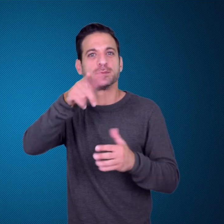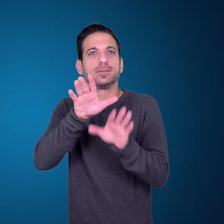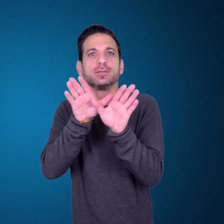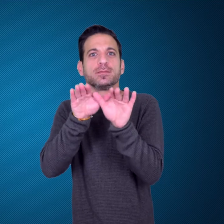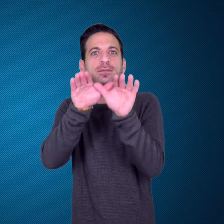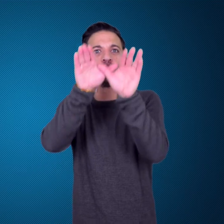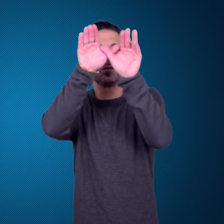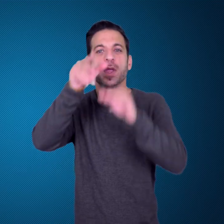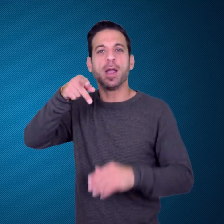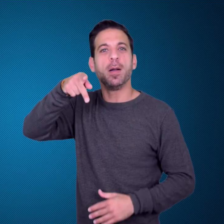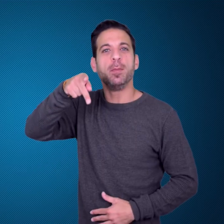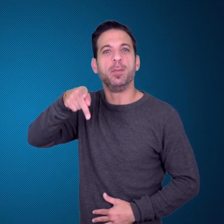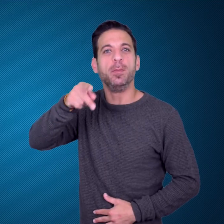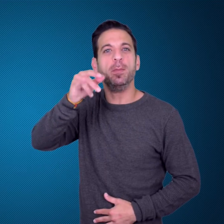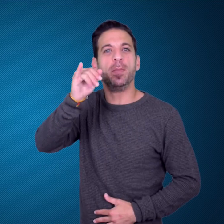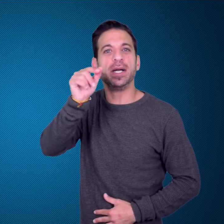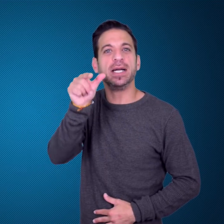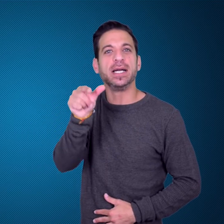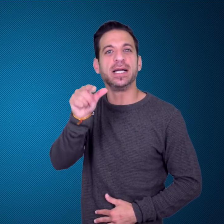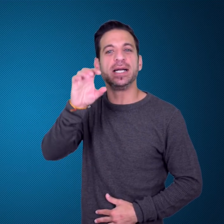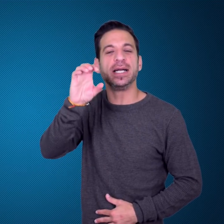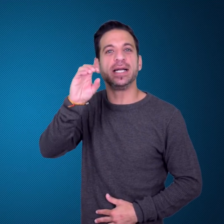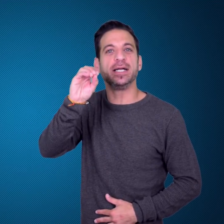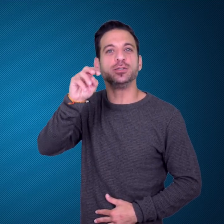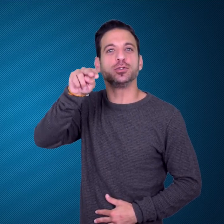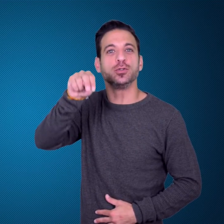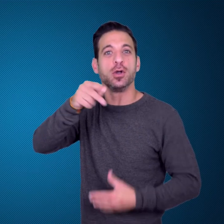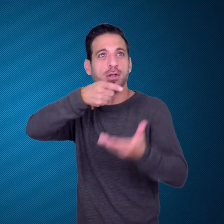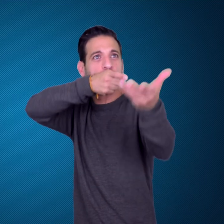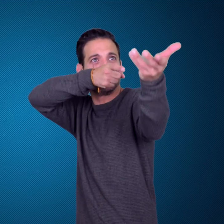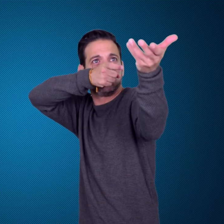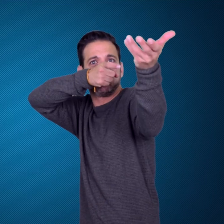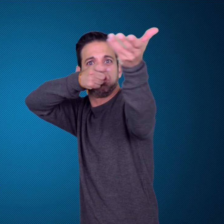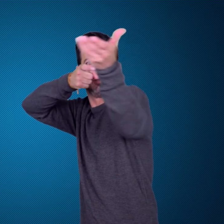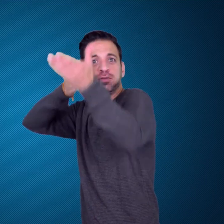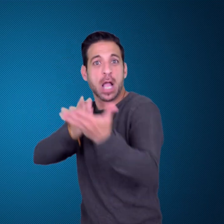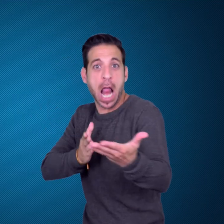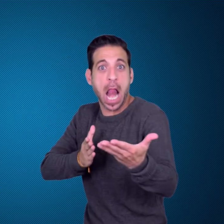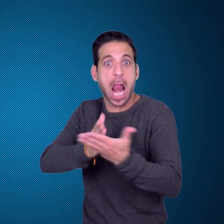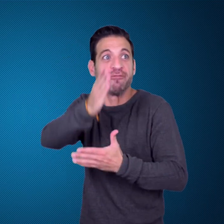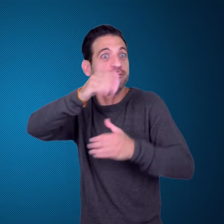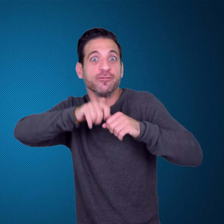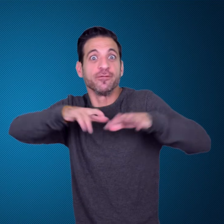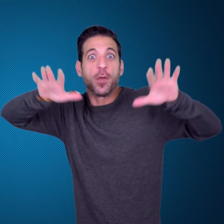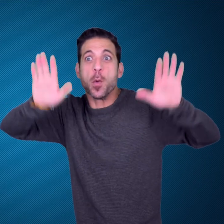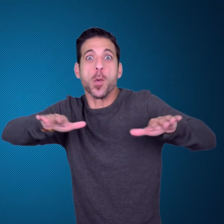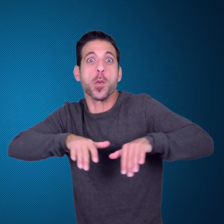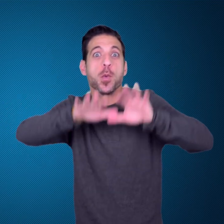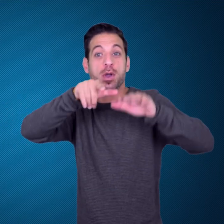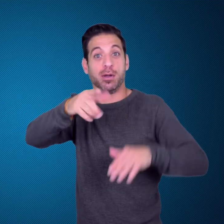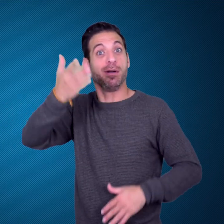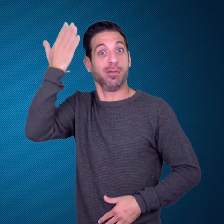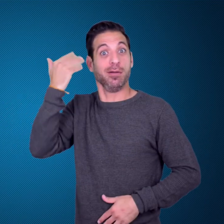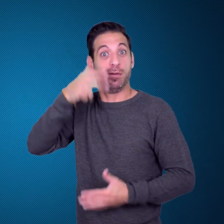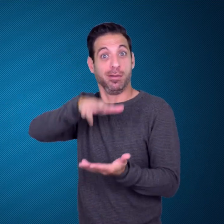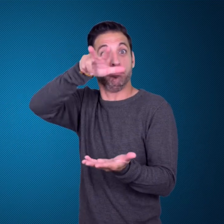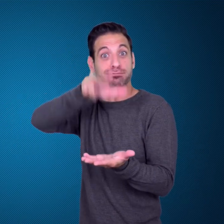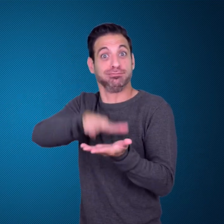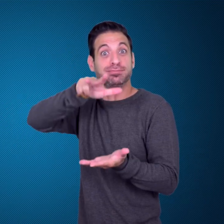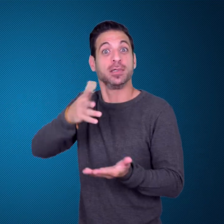Live Pigeon Shooting once an Olympic Sport